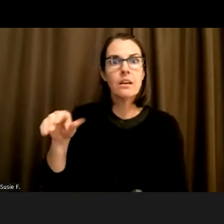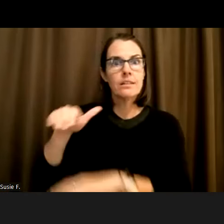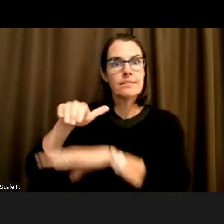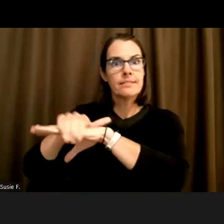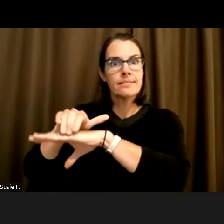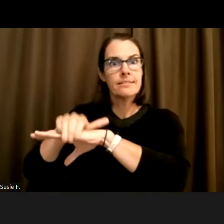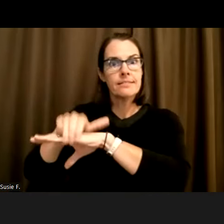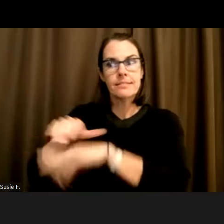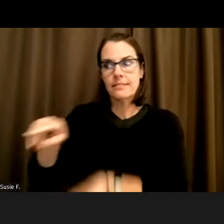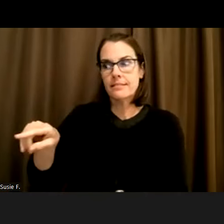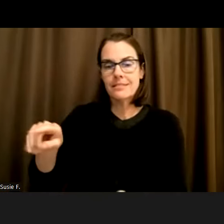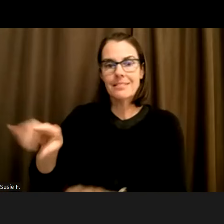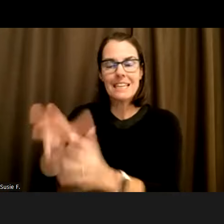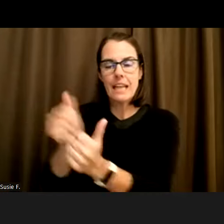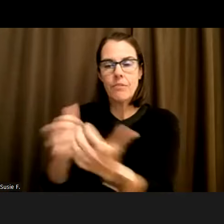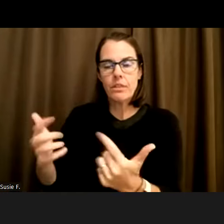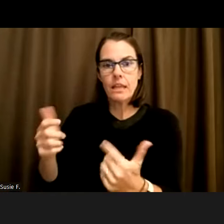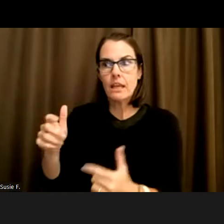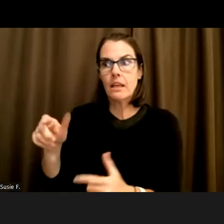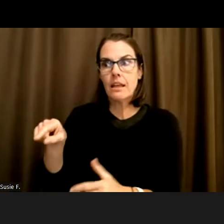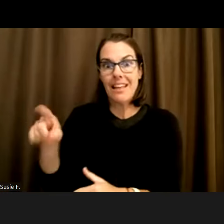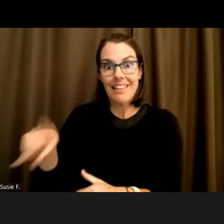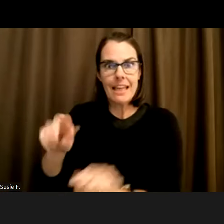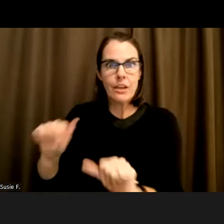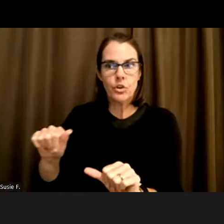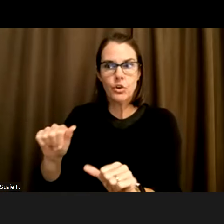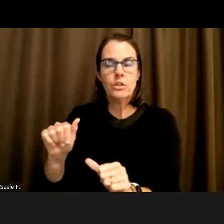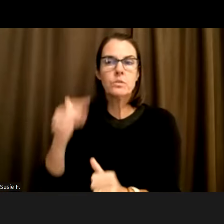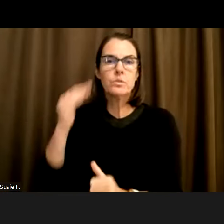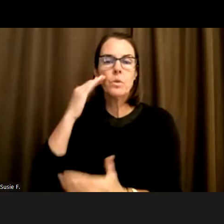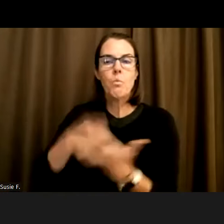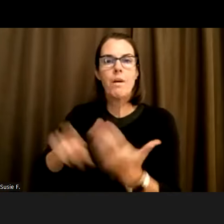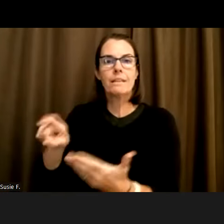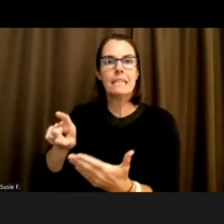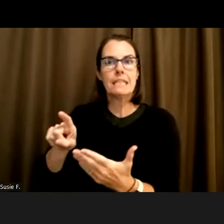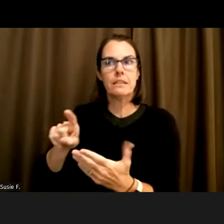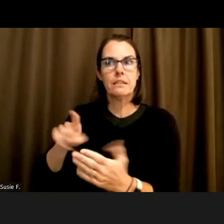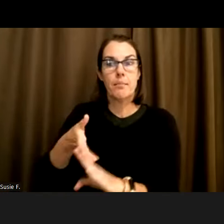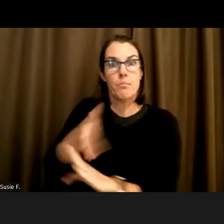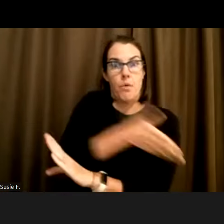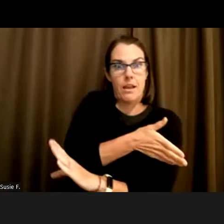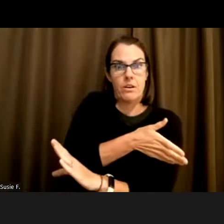to find out what I needed up front. So when my first started day came,